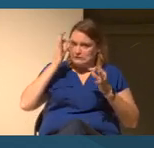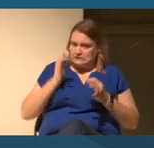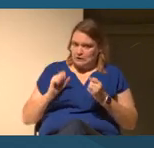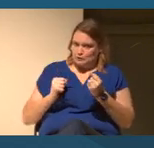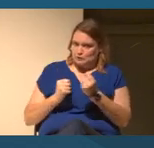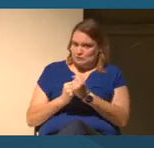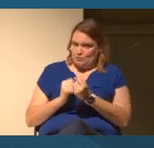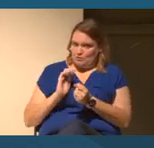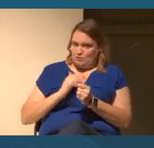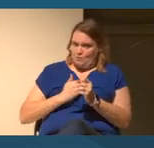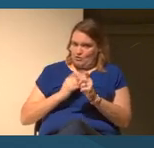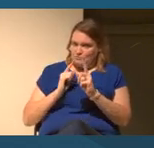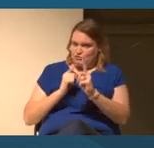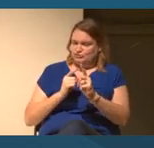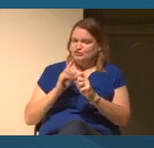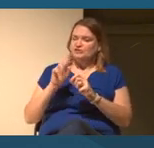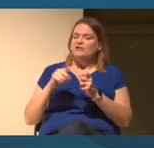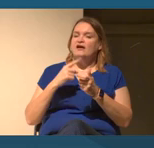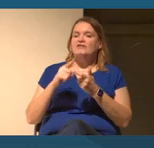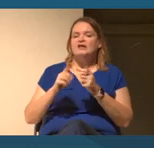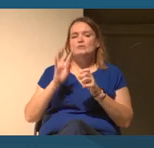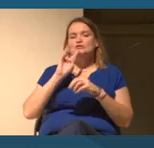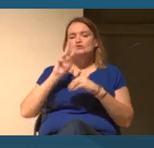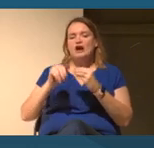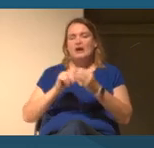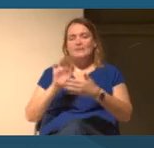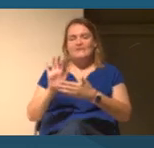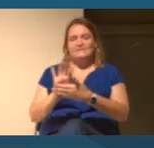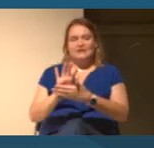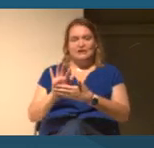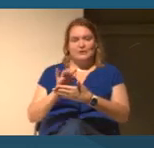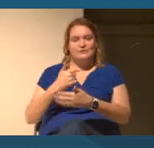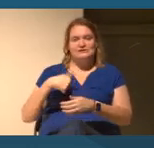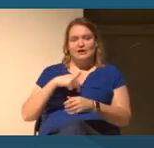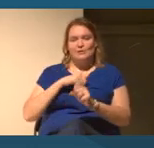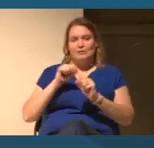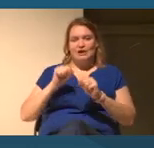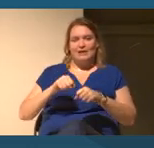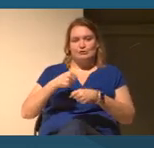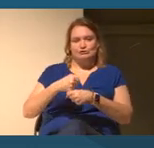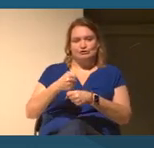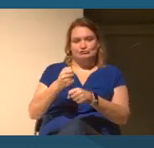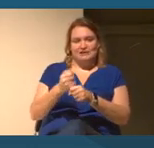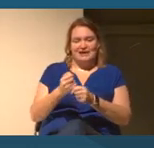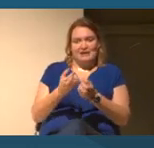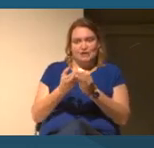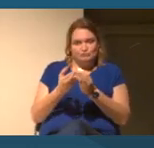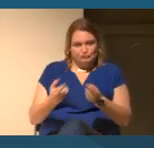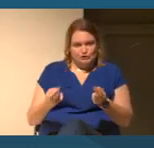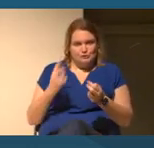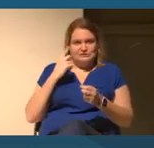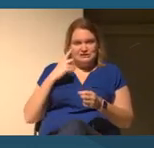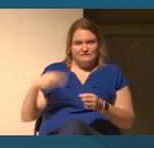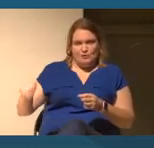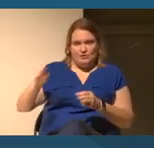And then we'll talk about some videos that we were able to develop and create as resources for educators and preview two of those.